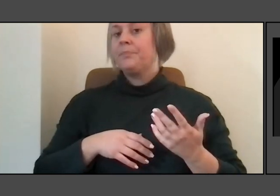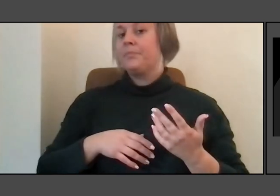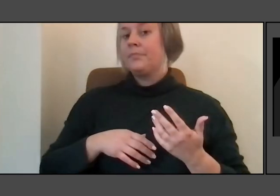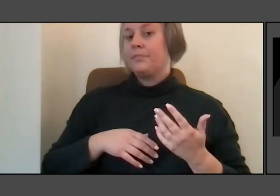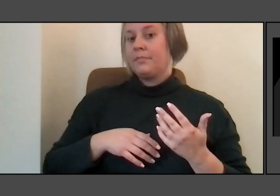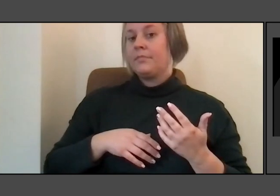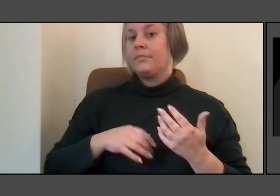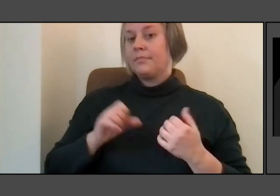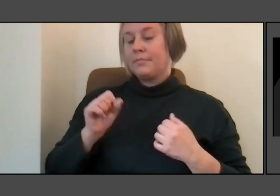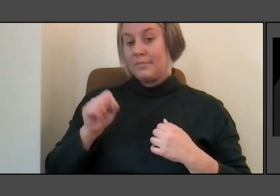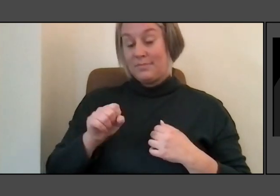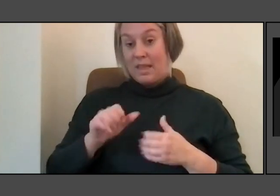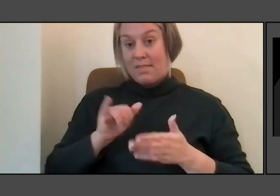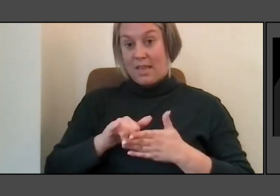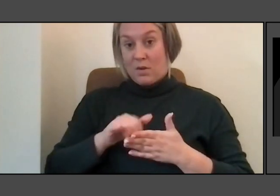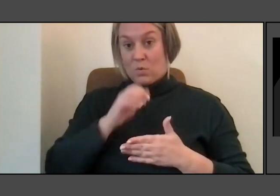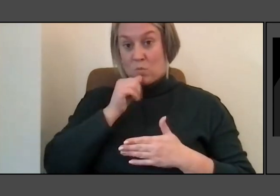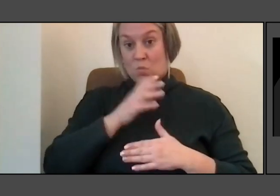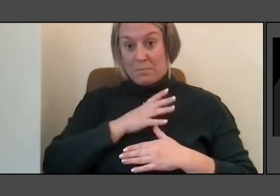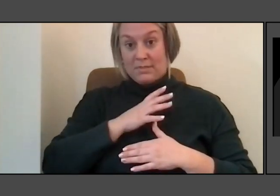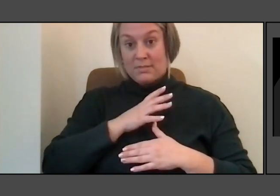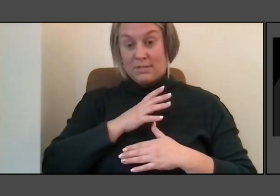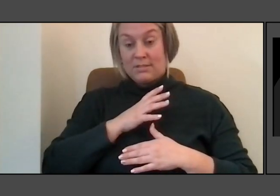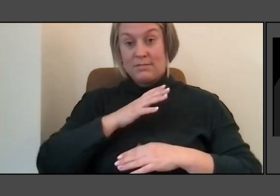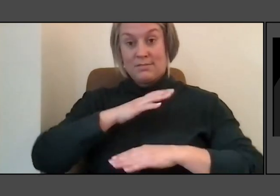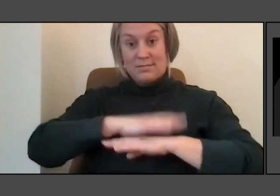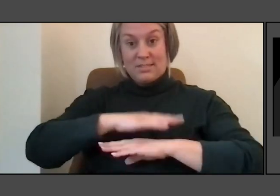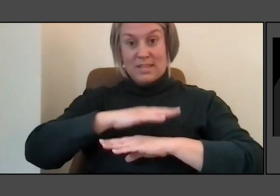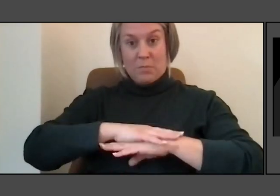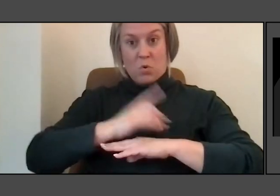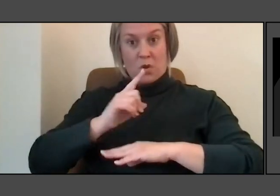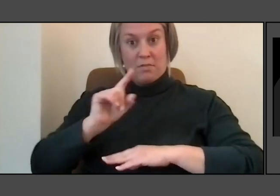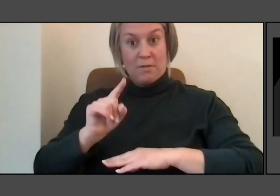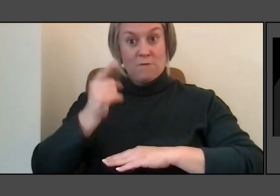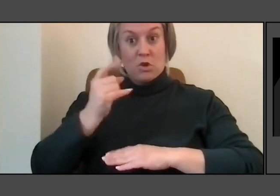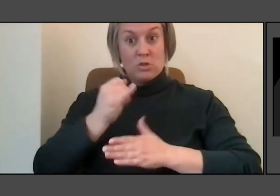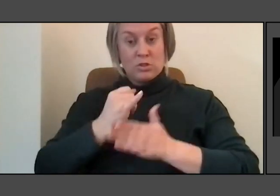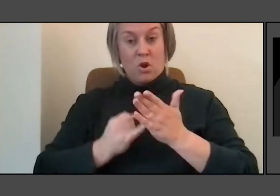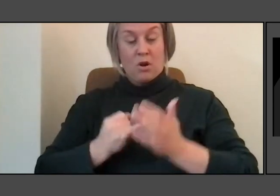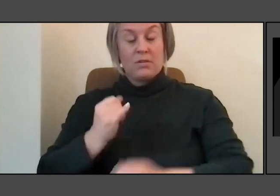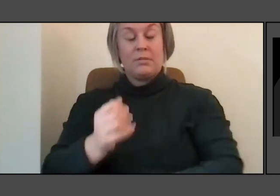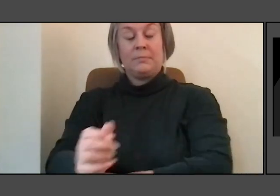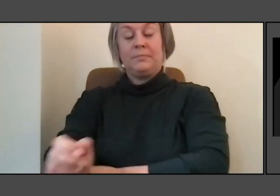is one of the first because it's it doesn't deal with so much,